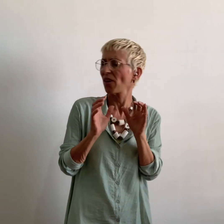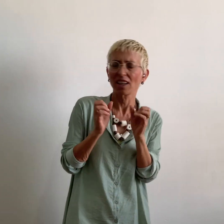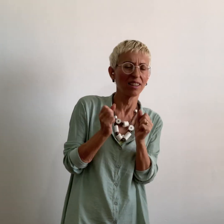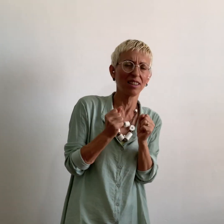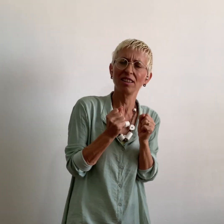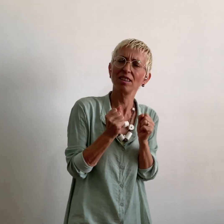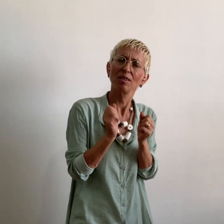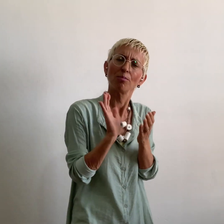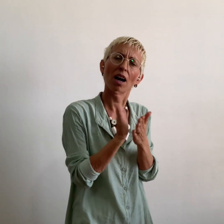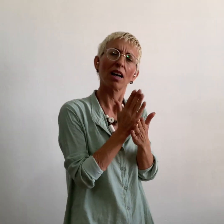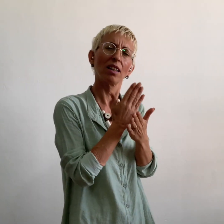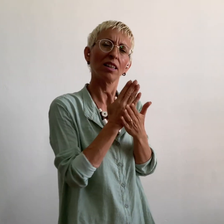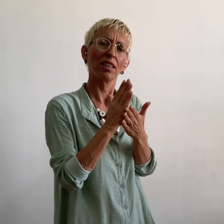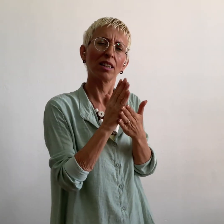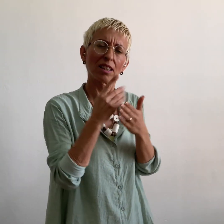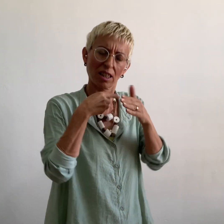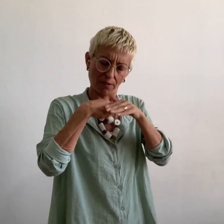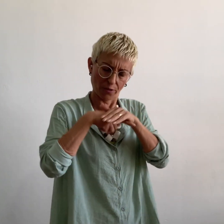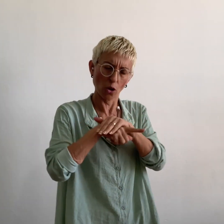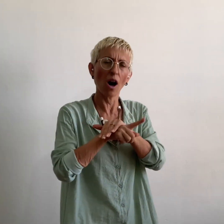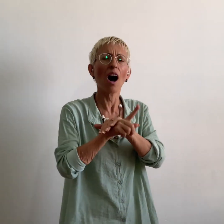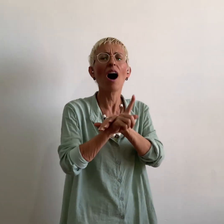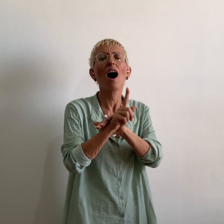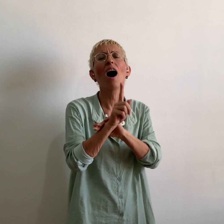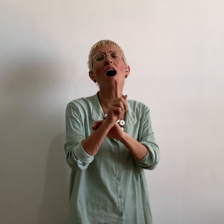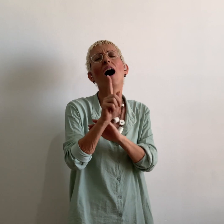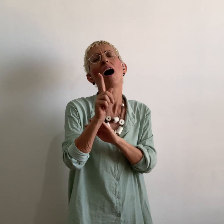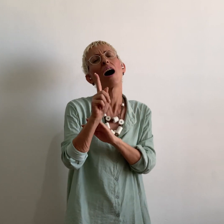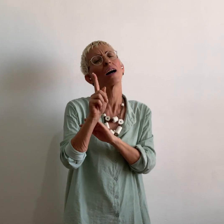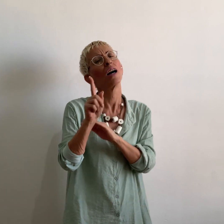And if I decide to run away